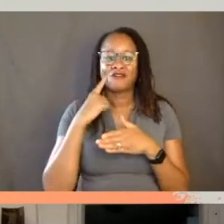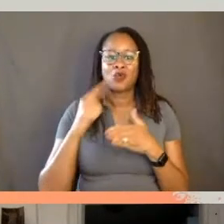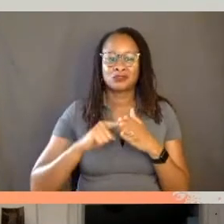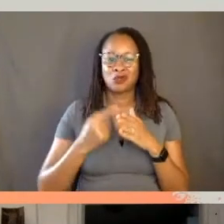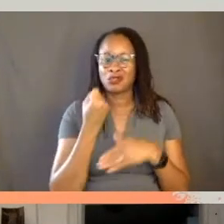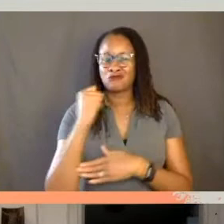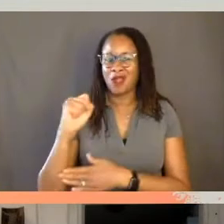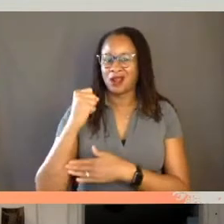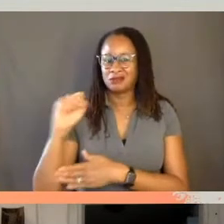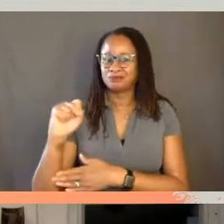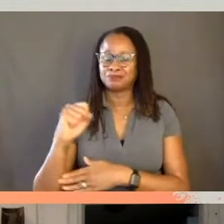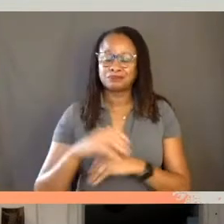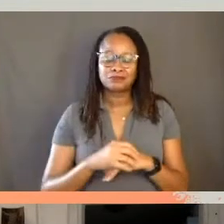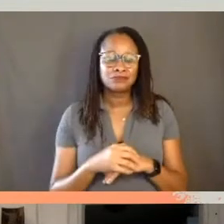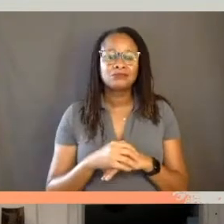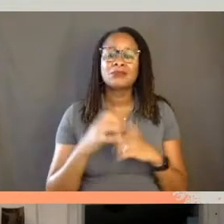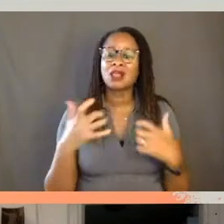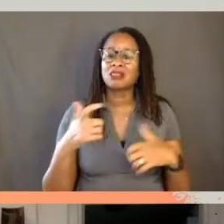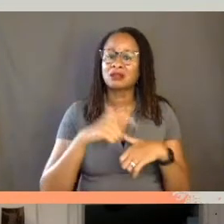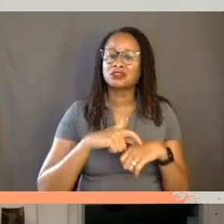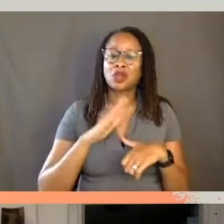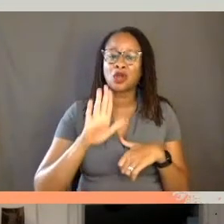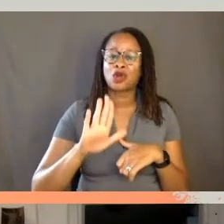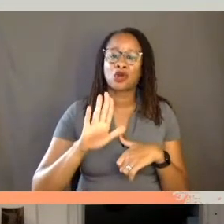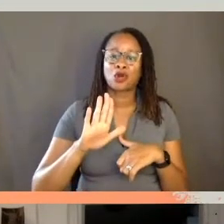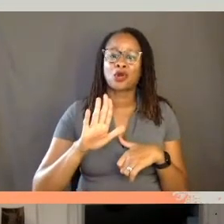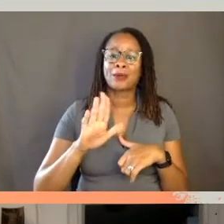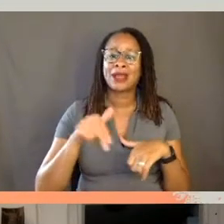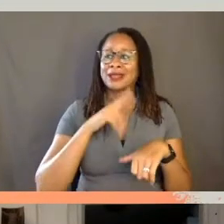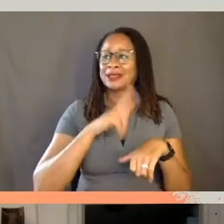But, a lot of times her name gets forgotten